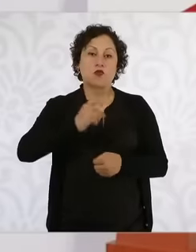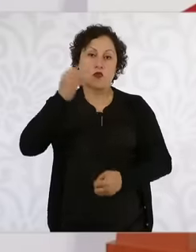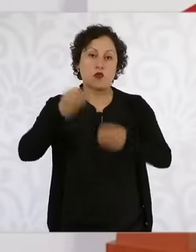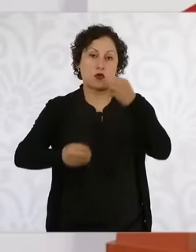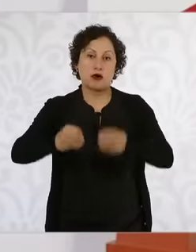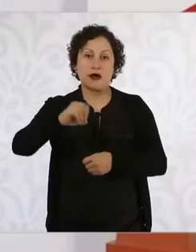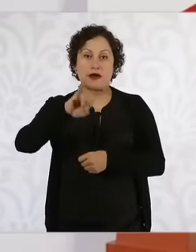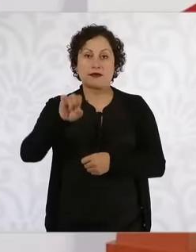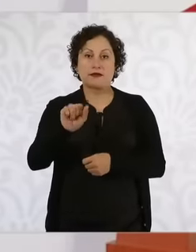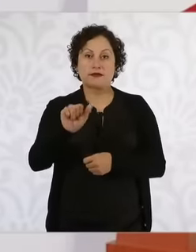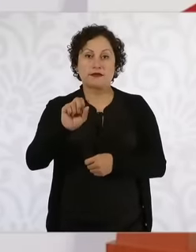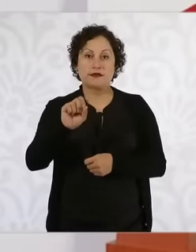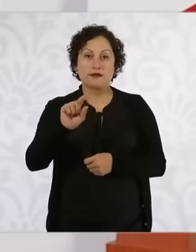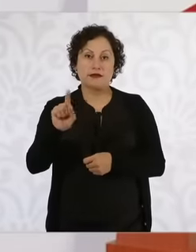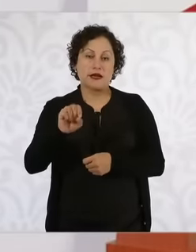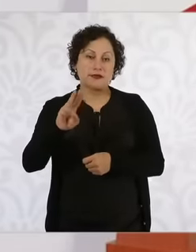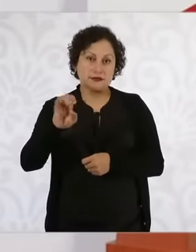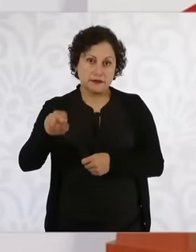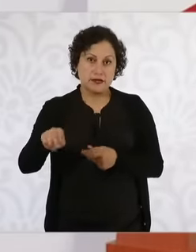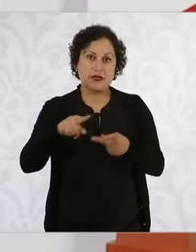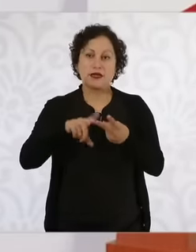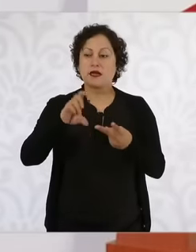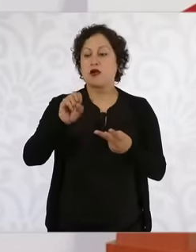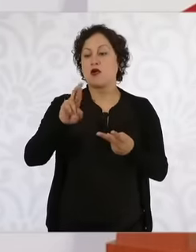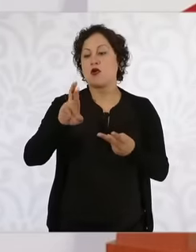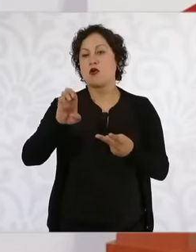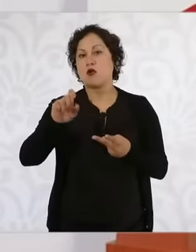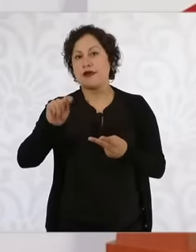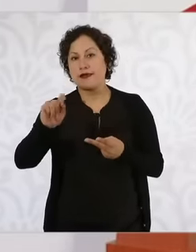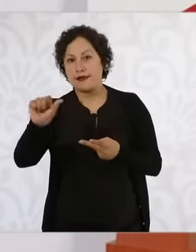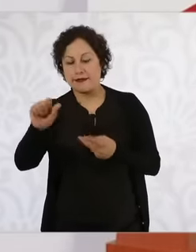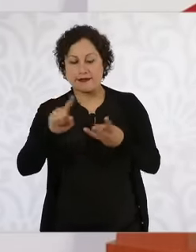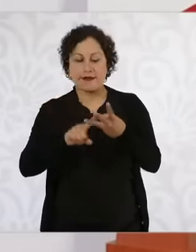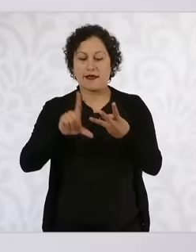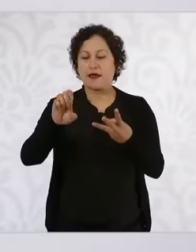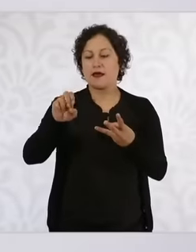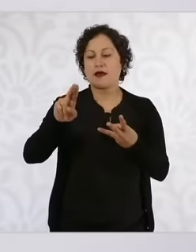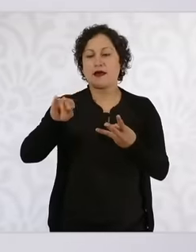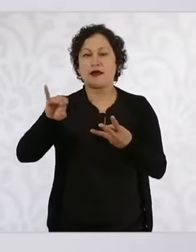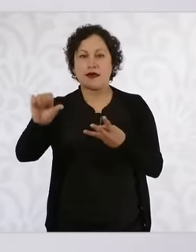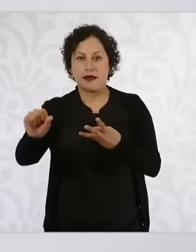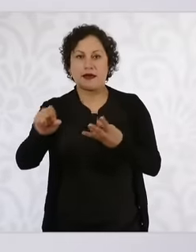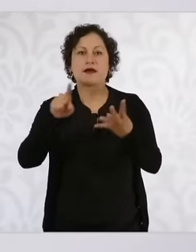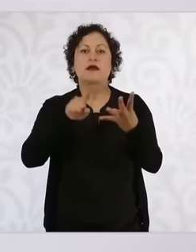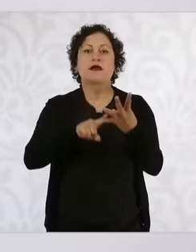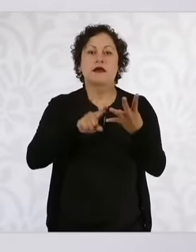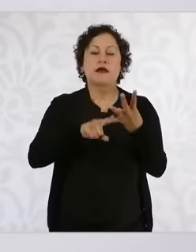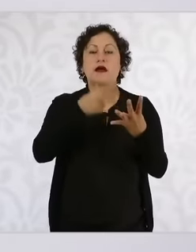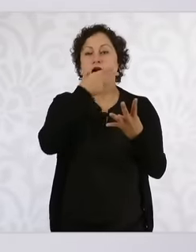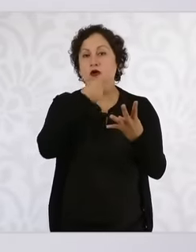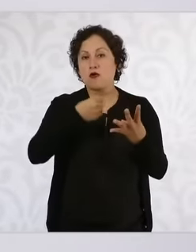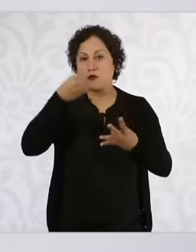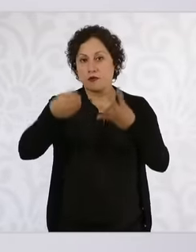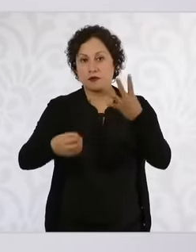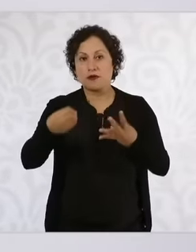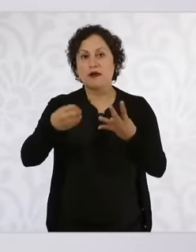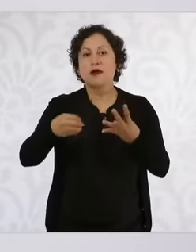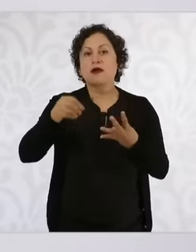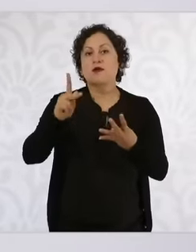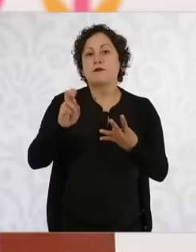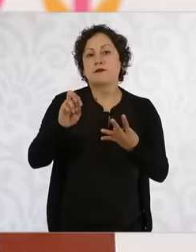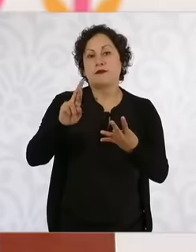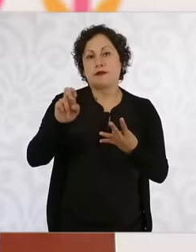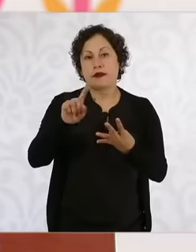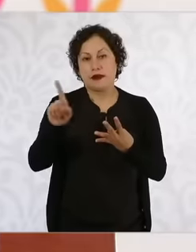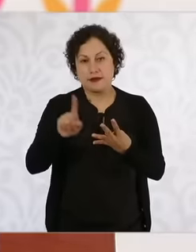minister Loreta Ortiz, Minister Lenia Batres and also Minister Alberto Pérez Dayán and I